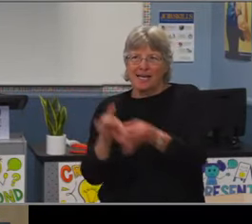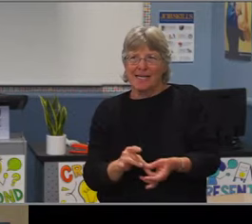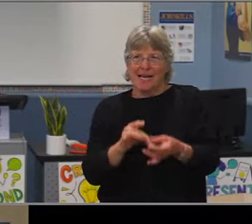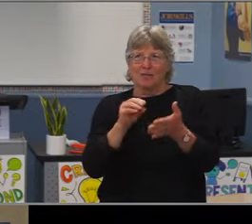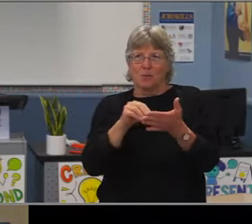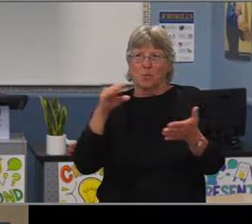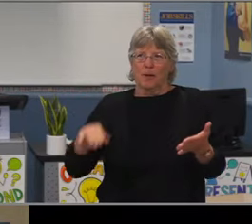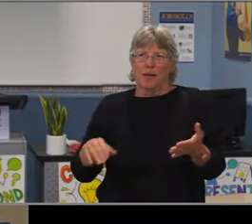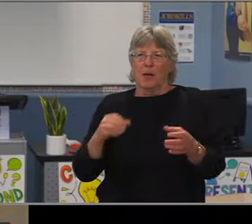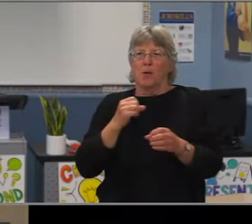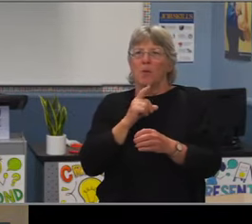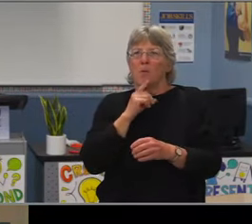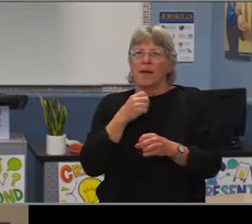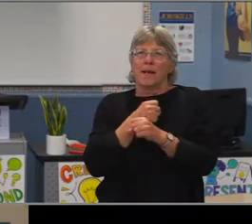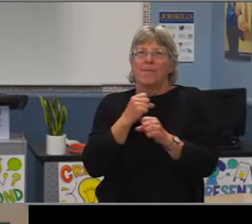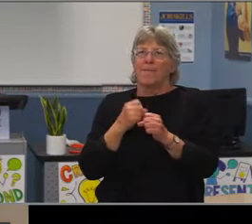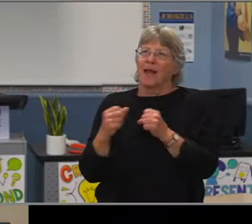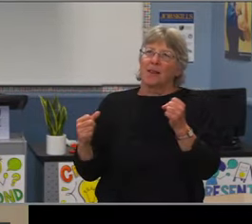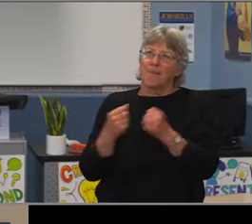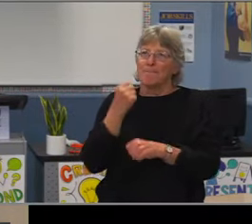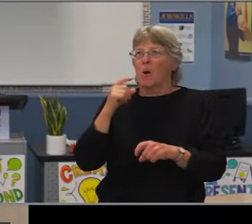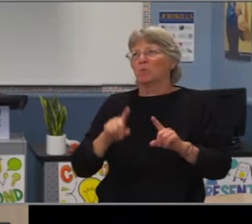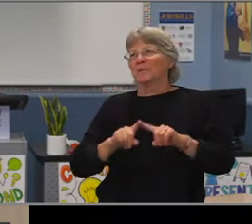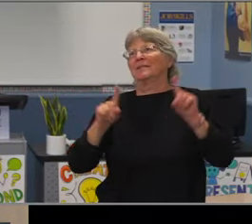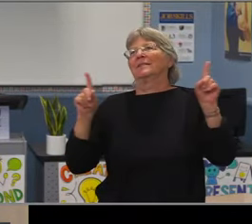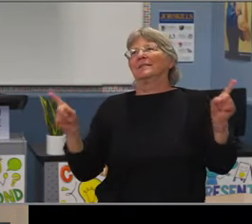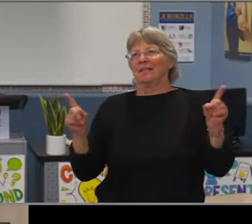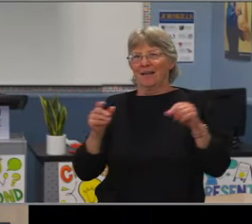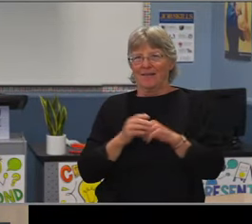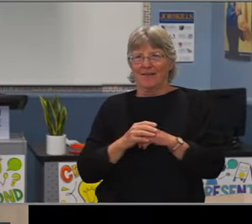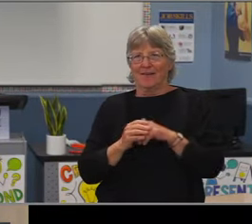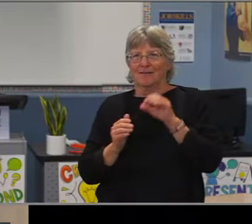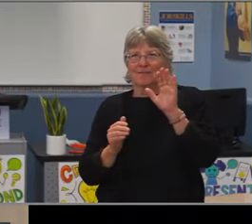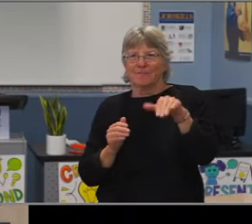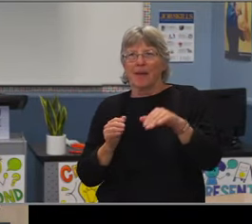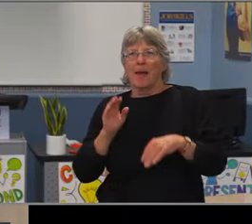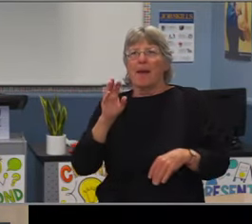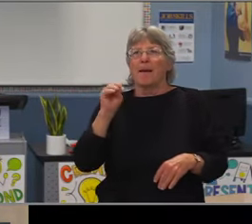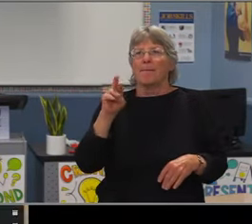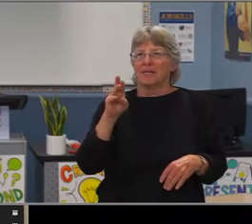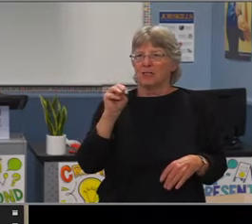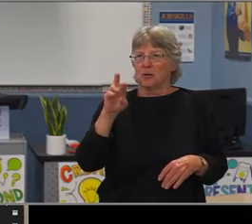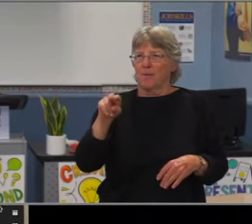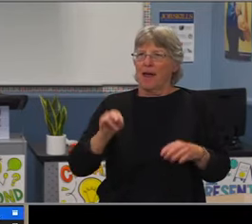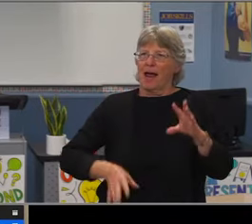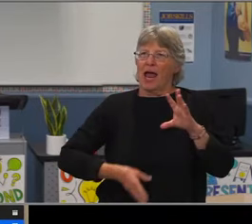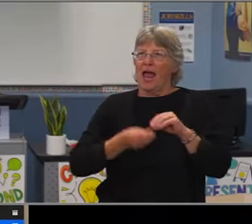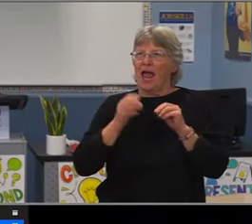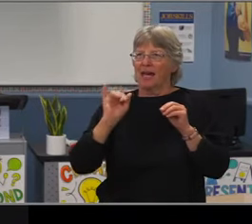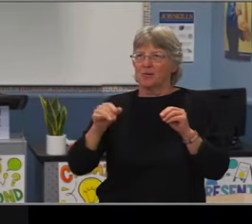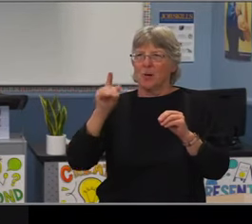for the longest time and that was Newcomb. Starting in the 1960s, Newcomb opened as a K-8 school